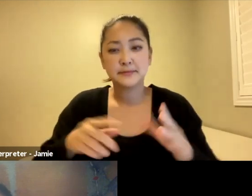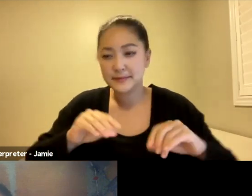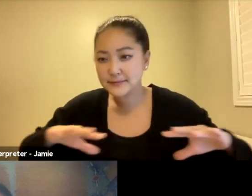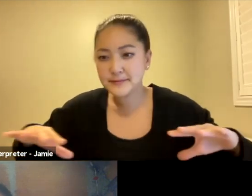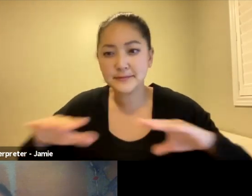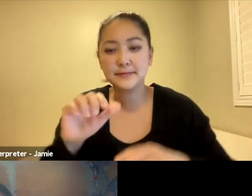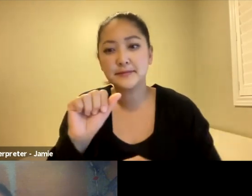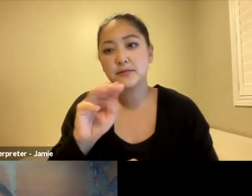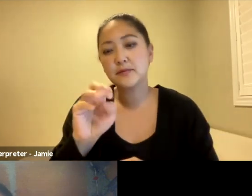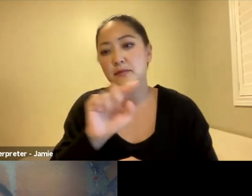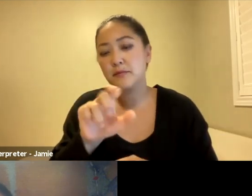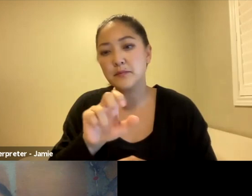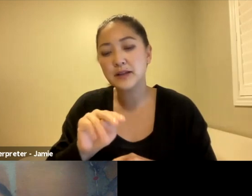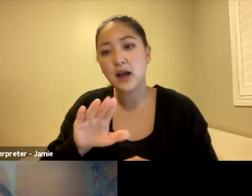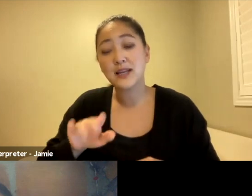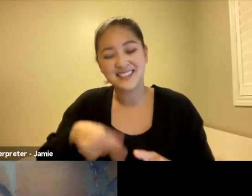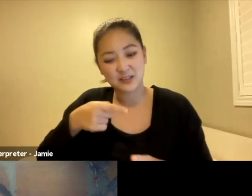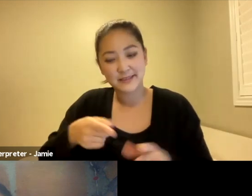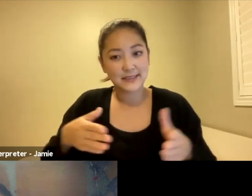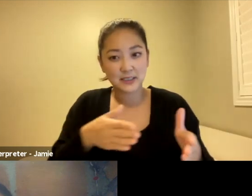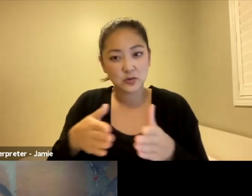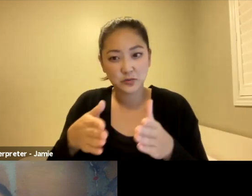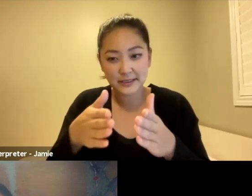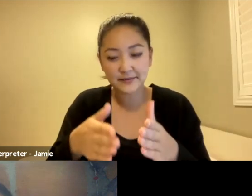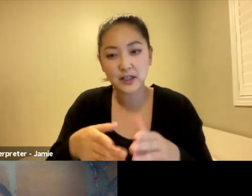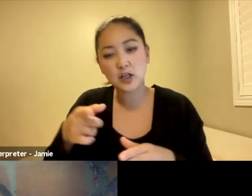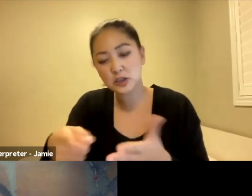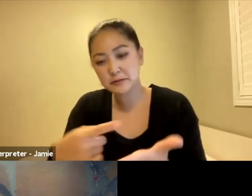your community, to the community that you went into. I was wondering if you could